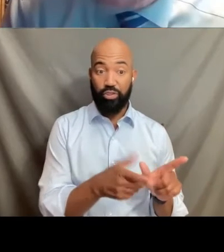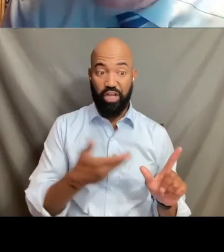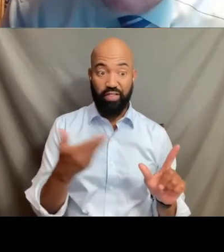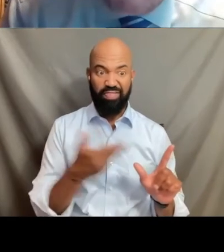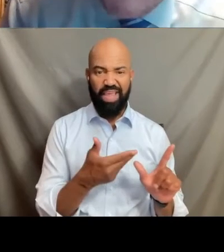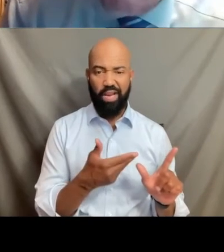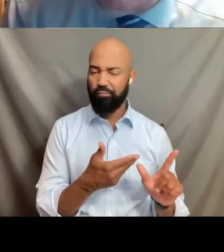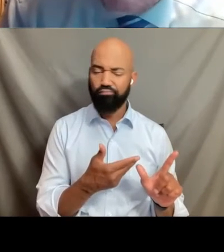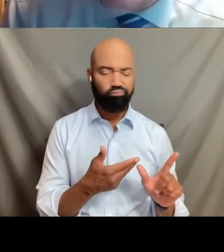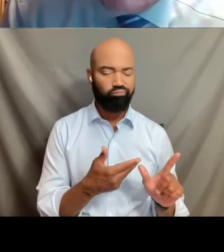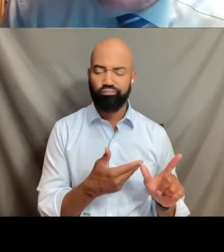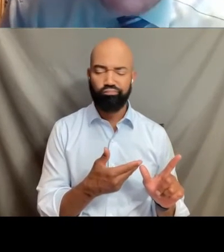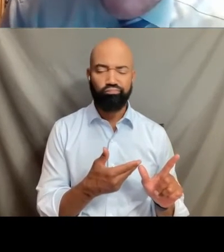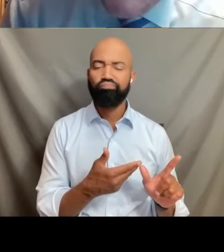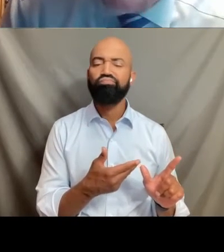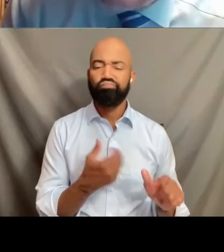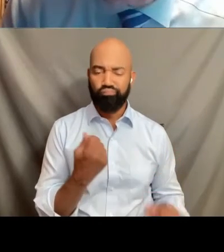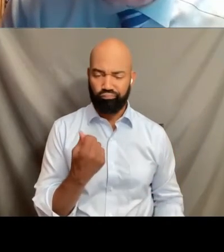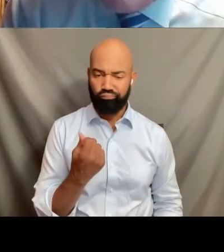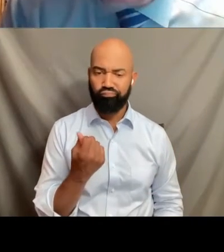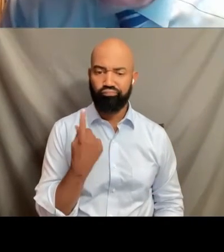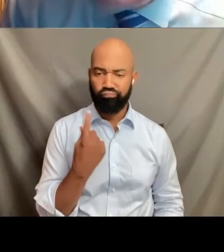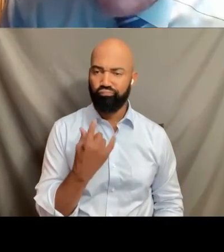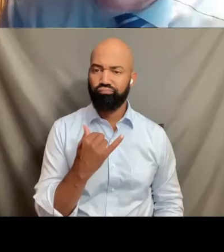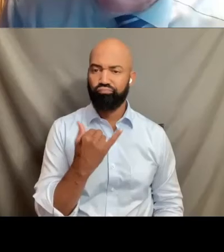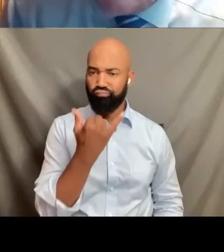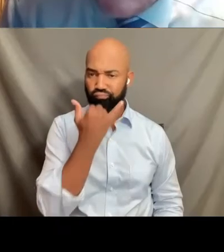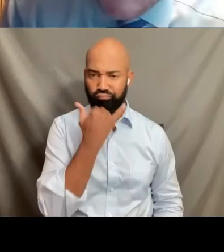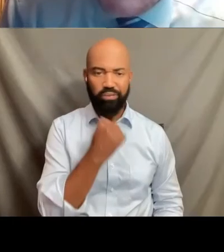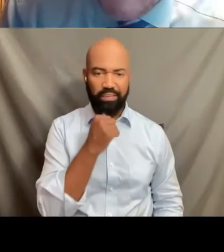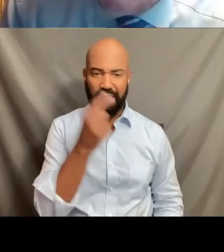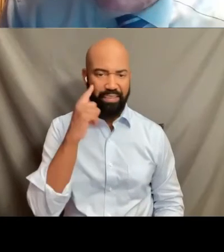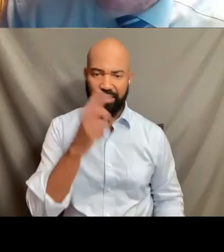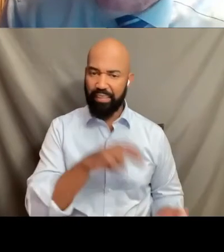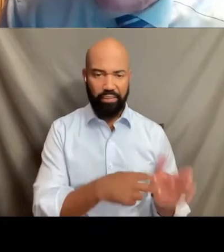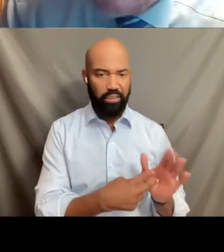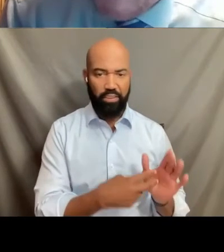you'll come to a result that is not the intent of the ADA.